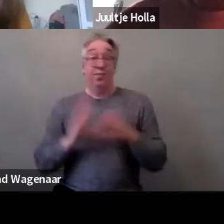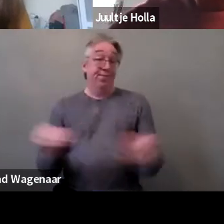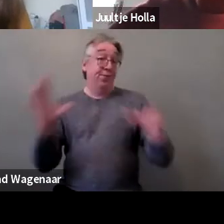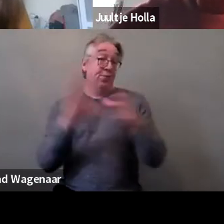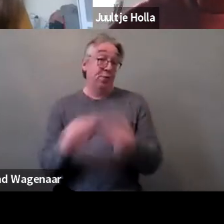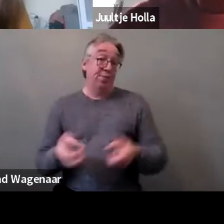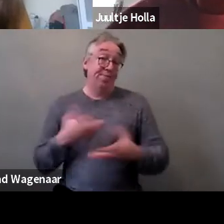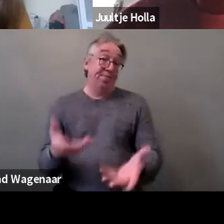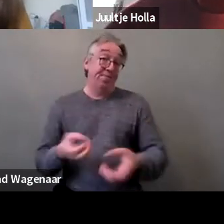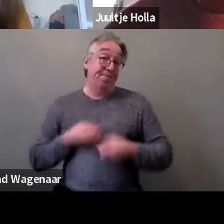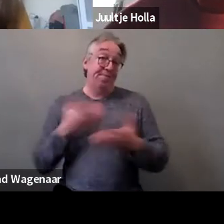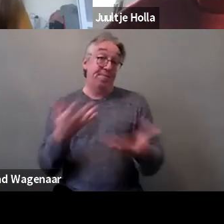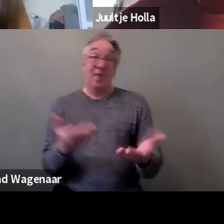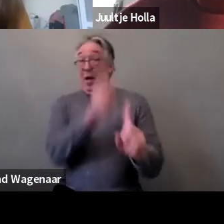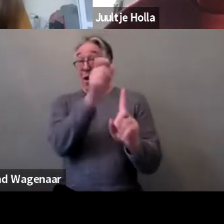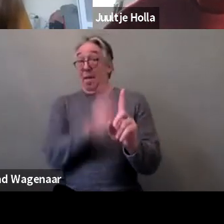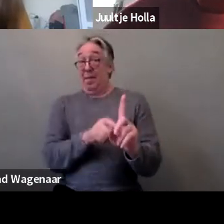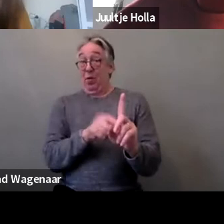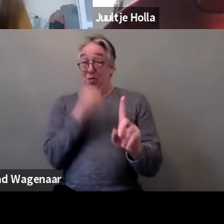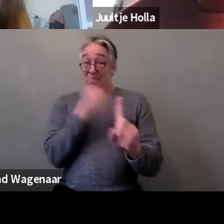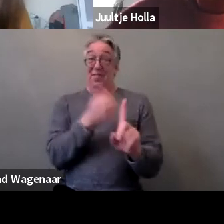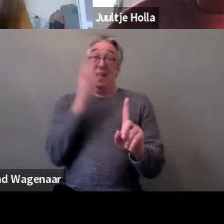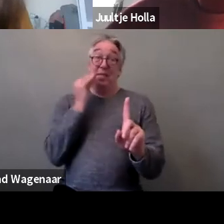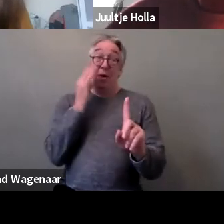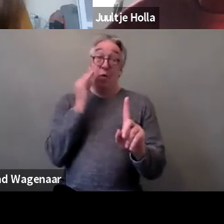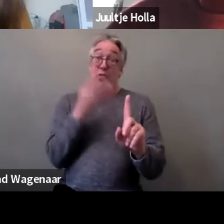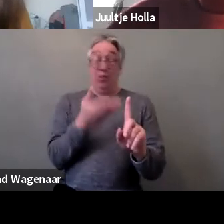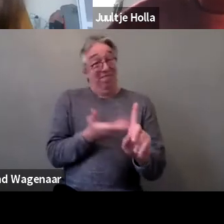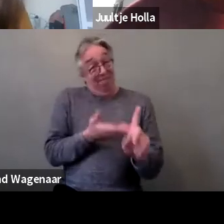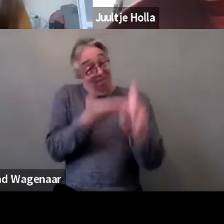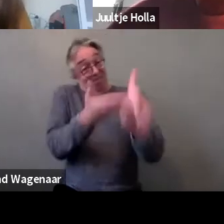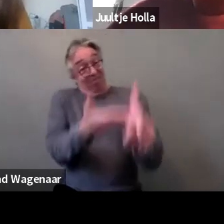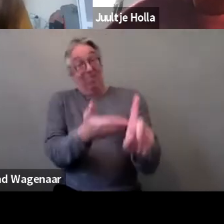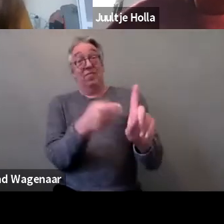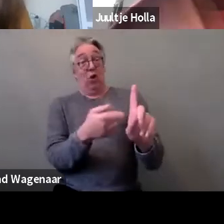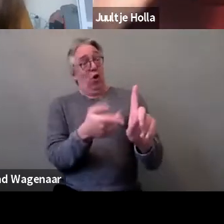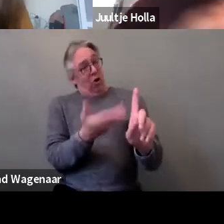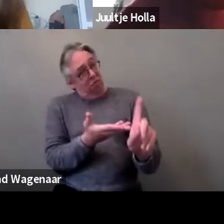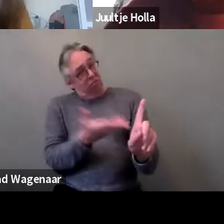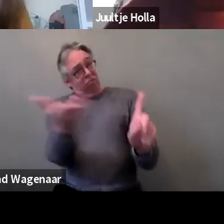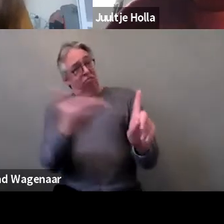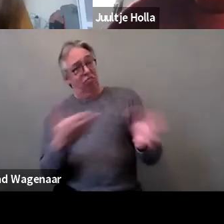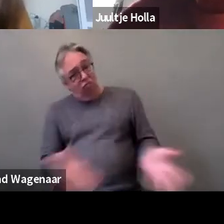who is been through that experience talk about it. Giving them a platform. That's all I can say.